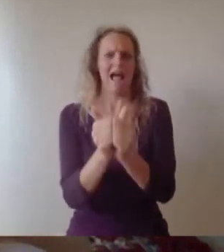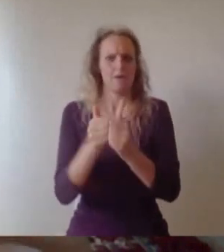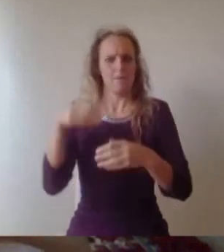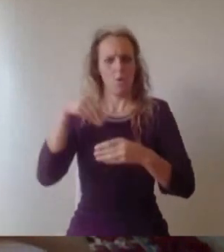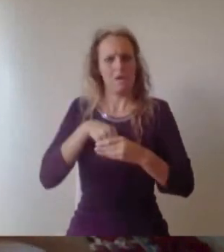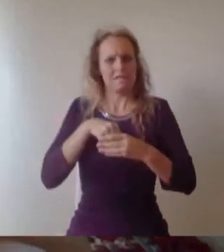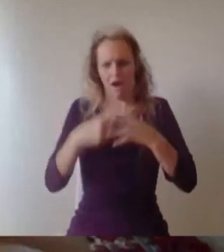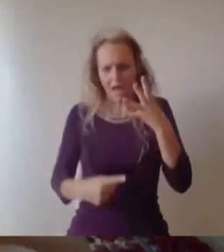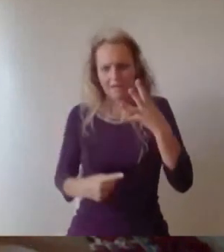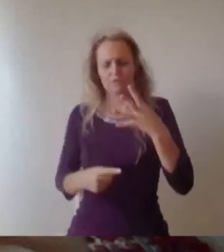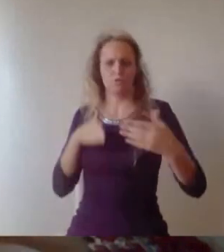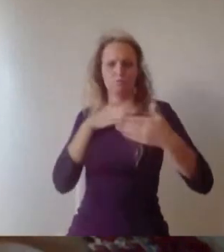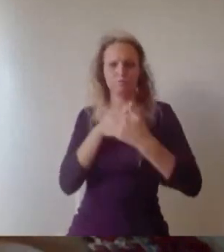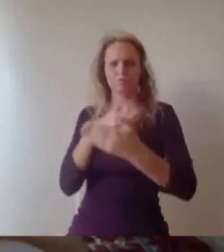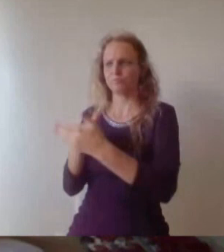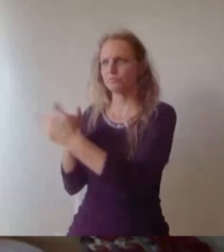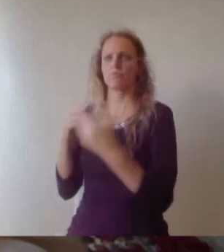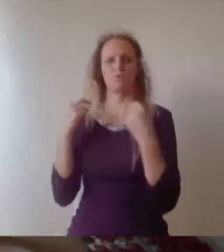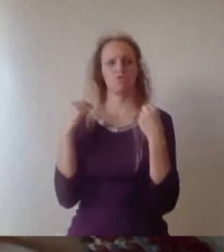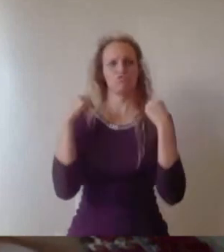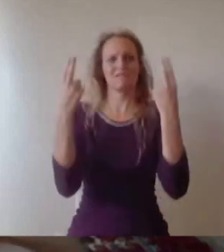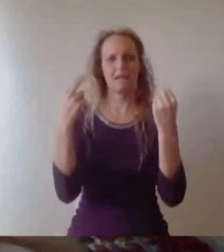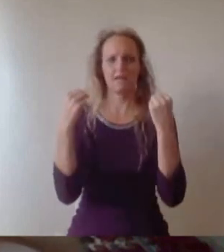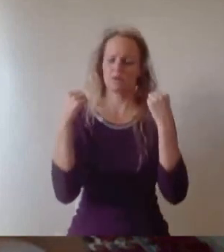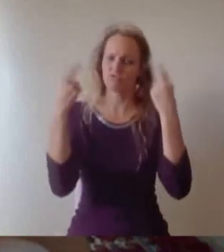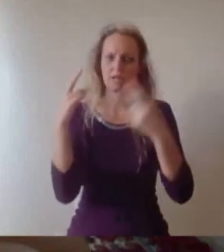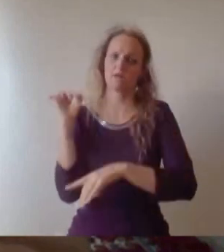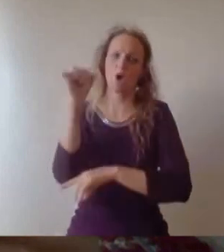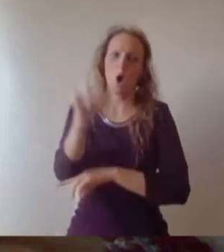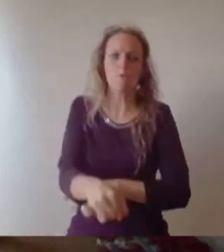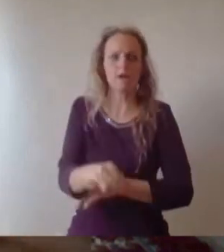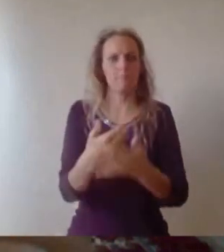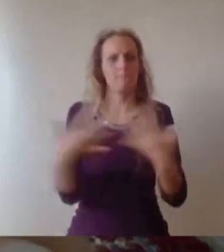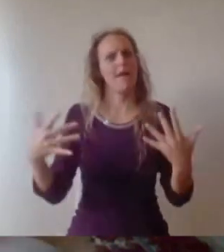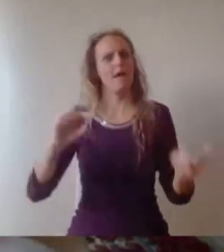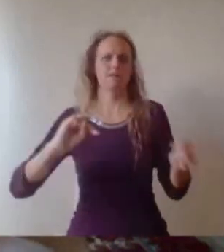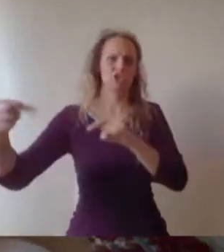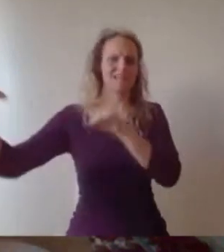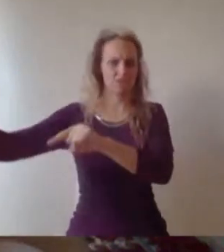and qualities highly prized by employers. And it's not just your academic response